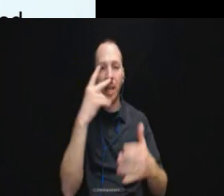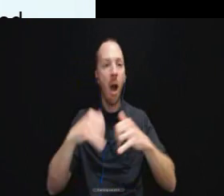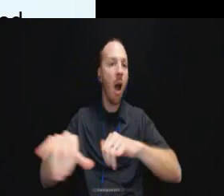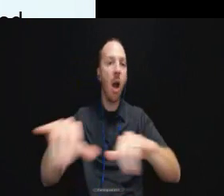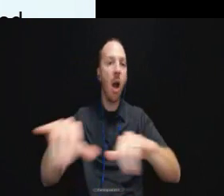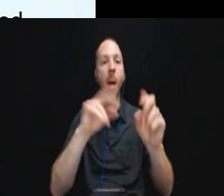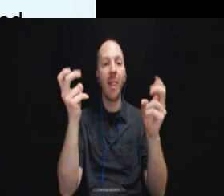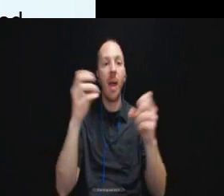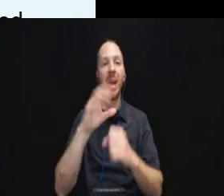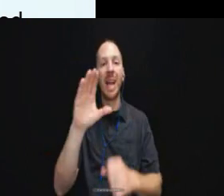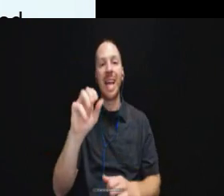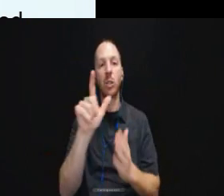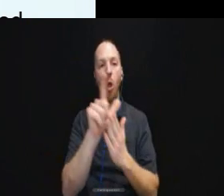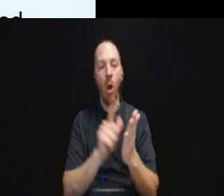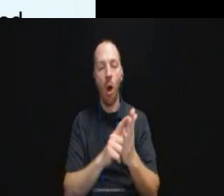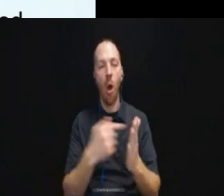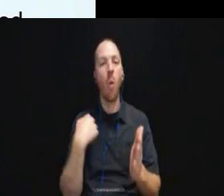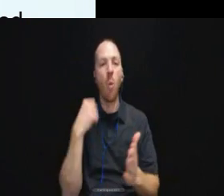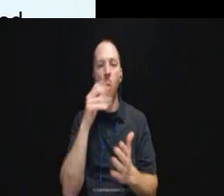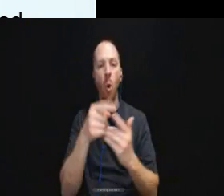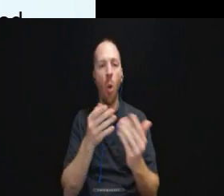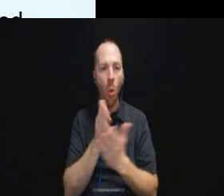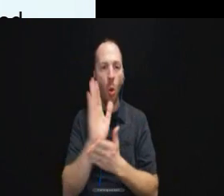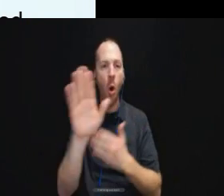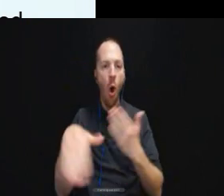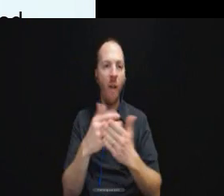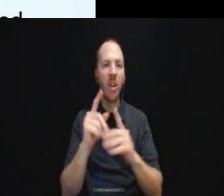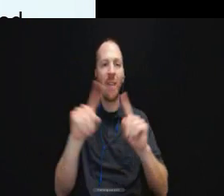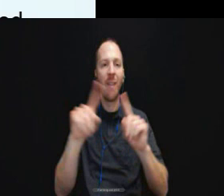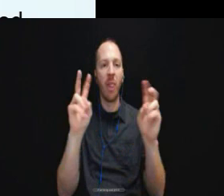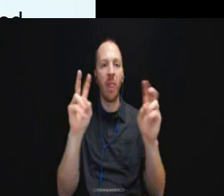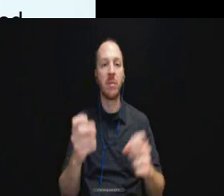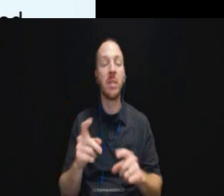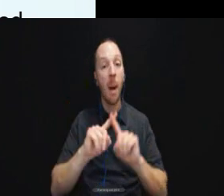And we will kind of go through all of these different themes, but the first lesson I want